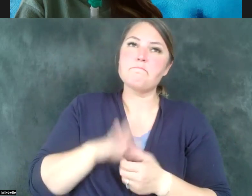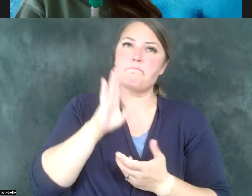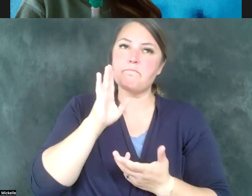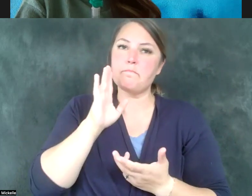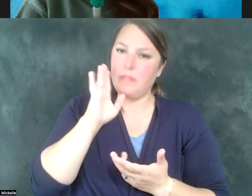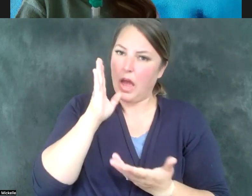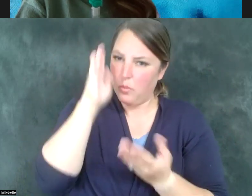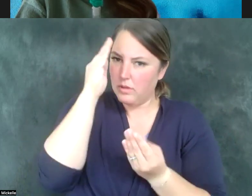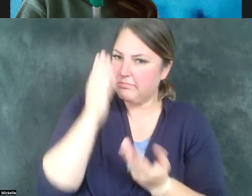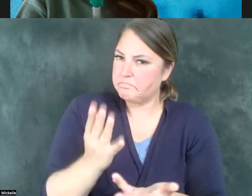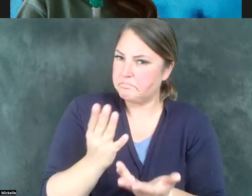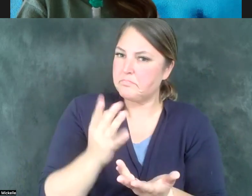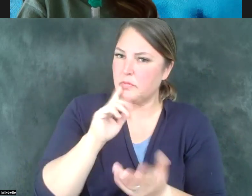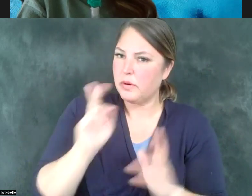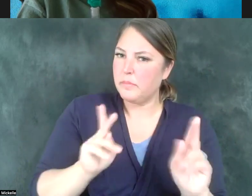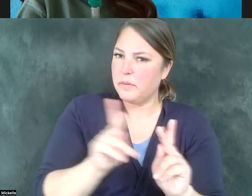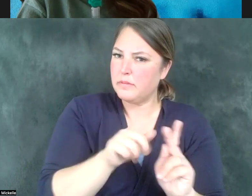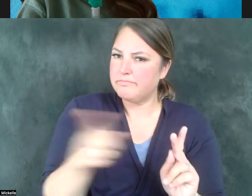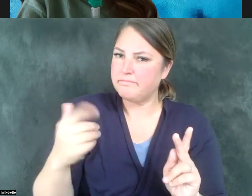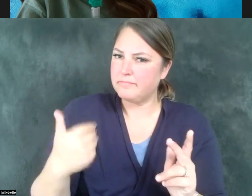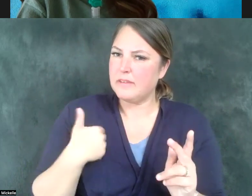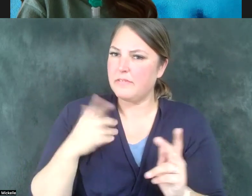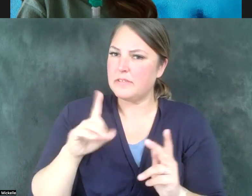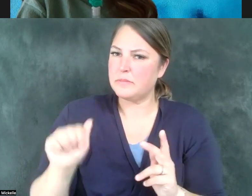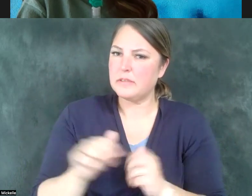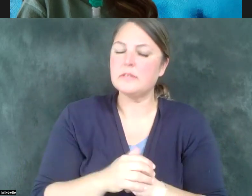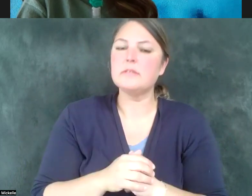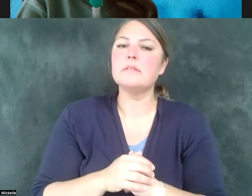community and people with disabilities is to say, I would love to have somebody,